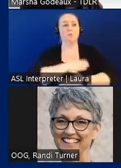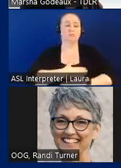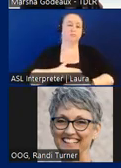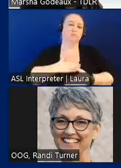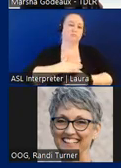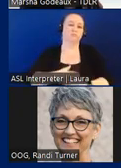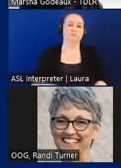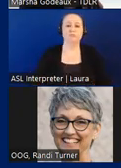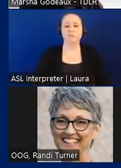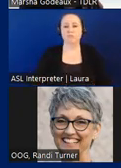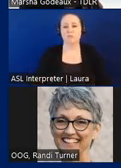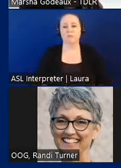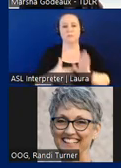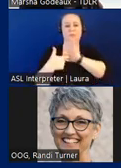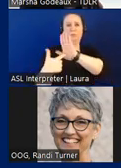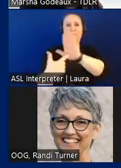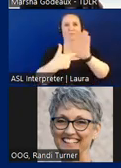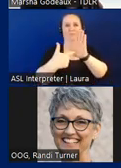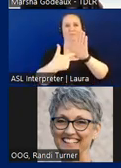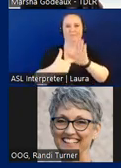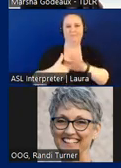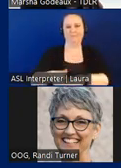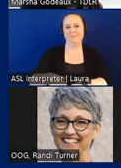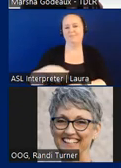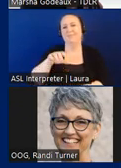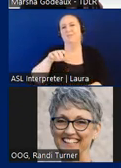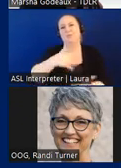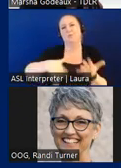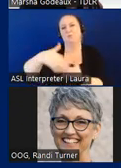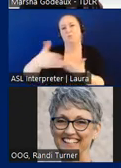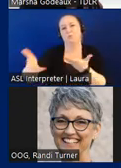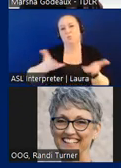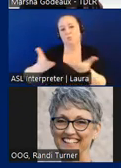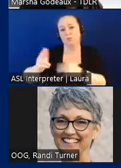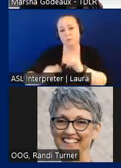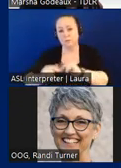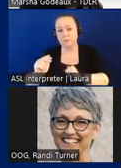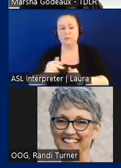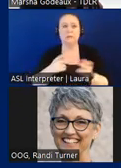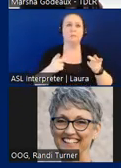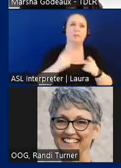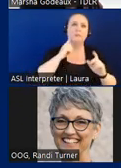places of display, social service establishments, and places for exercise or recreation.